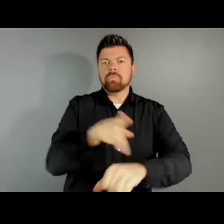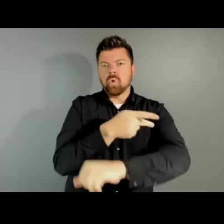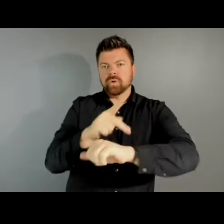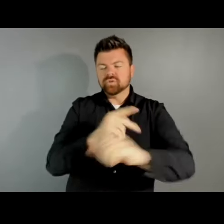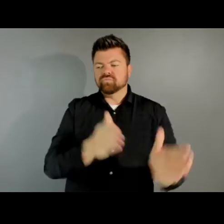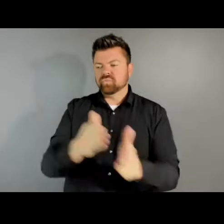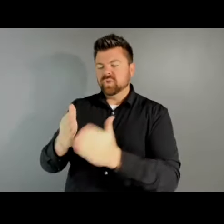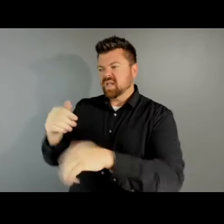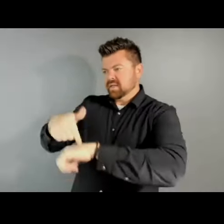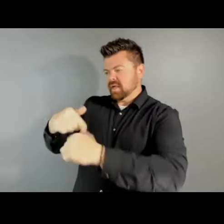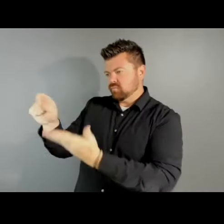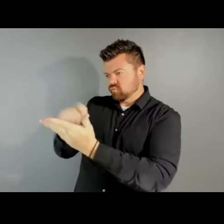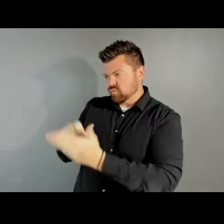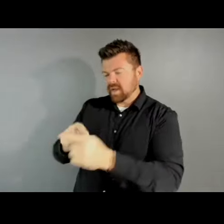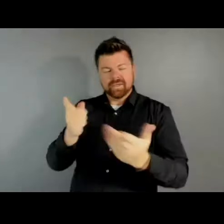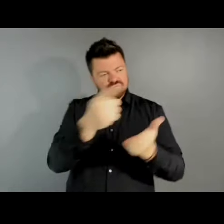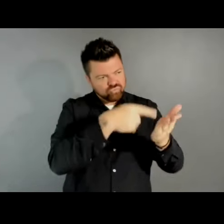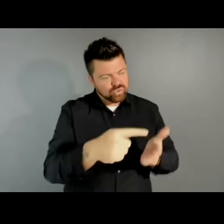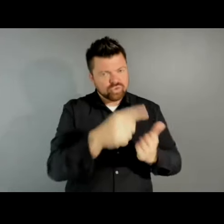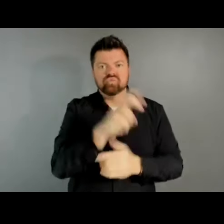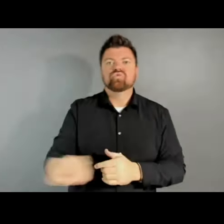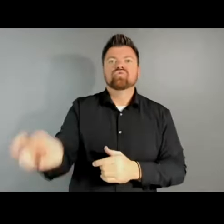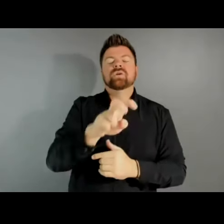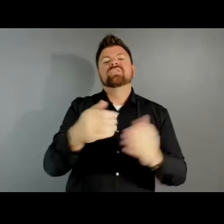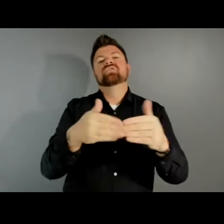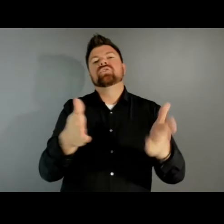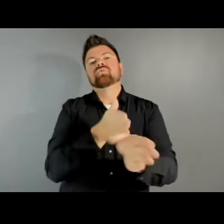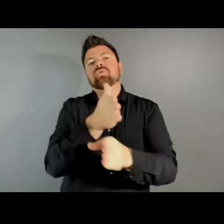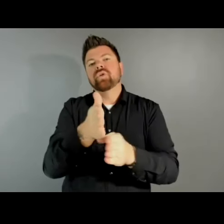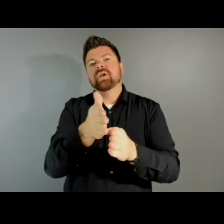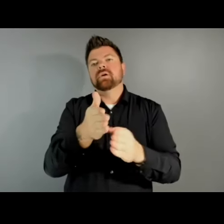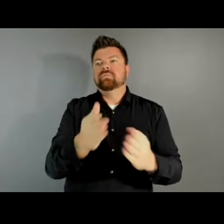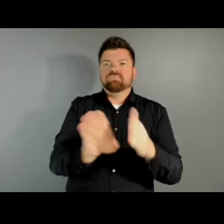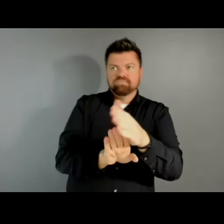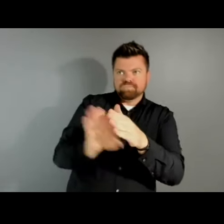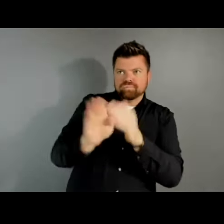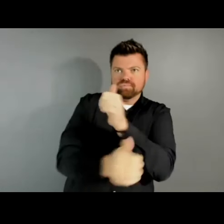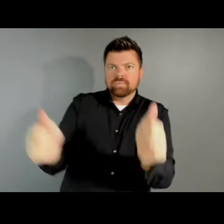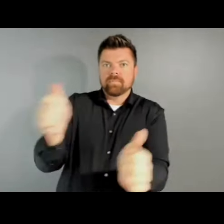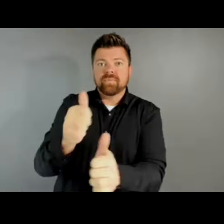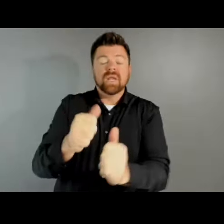research, travel, and general career advancement. Fellowships for Translation Projects enable